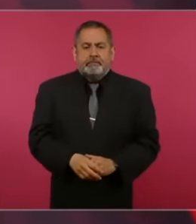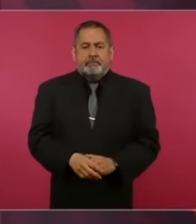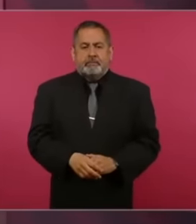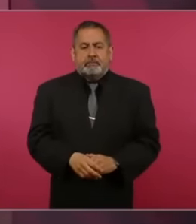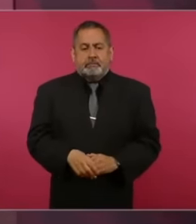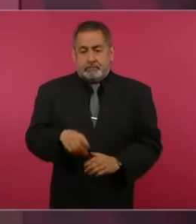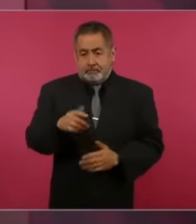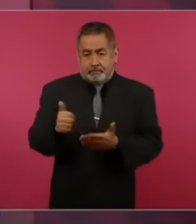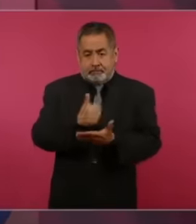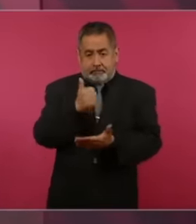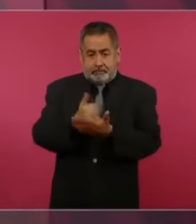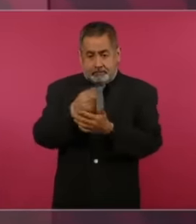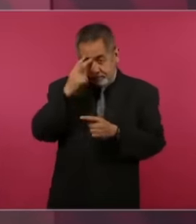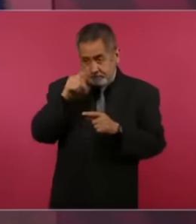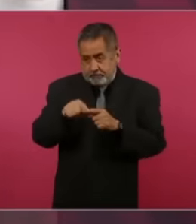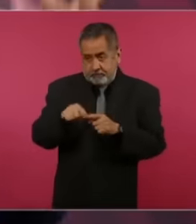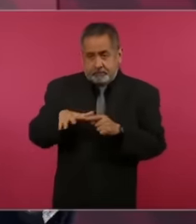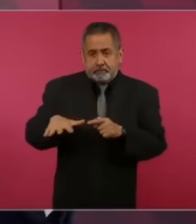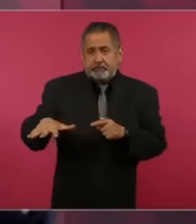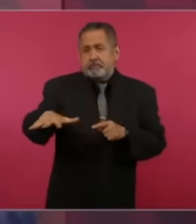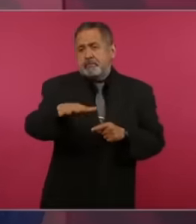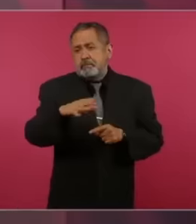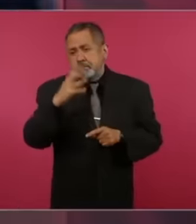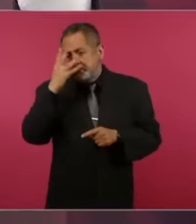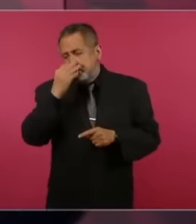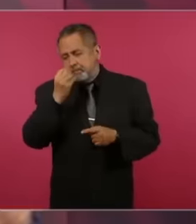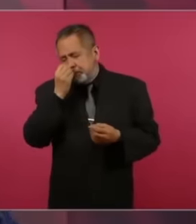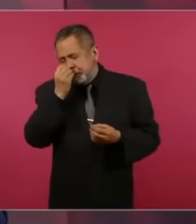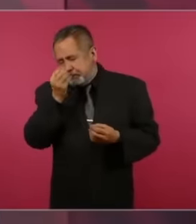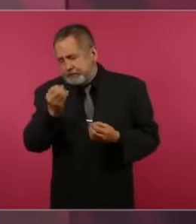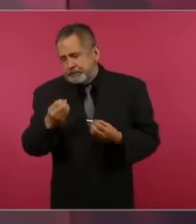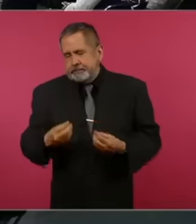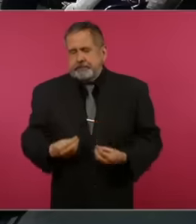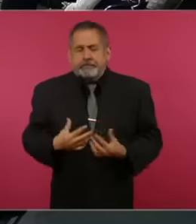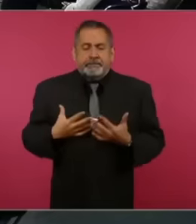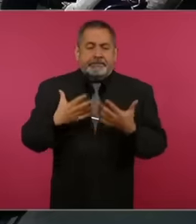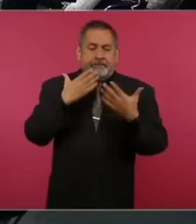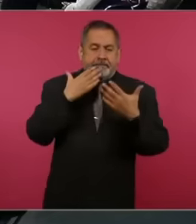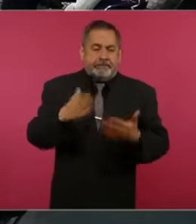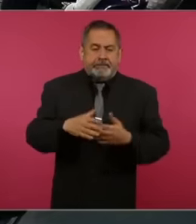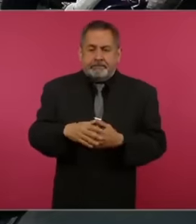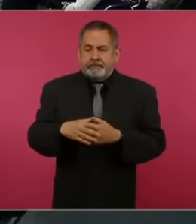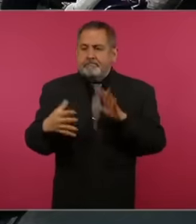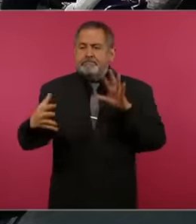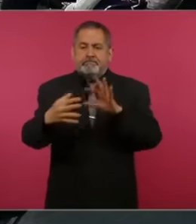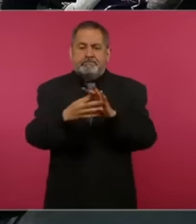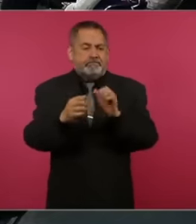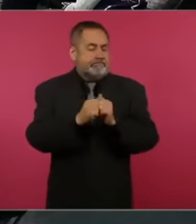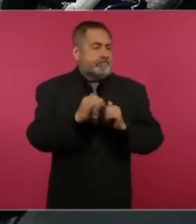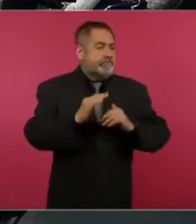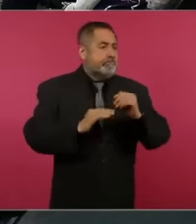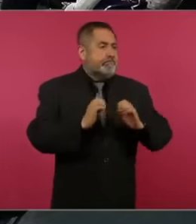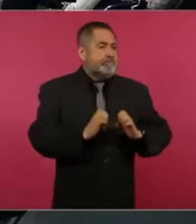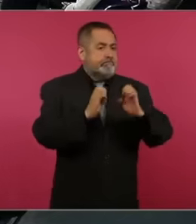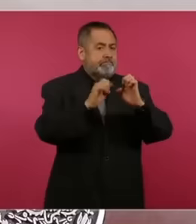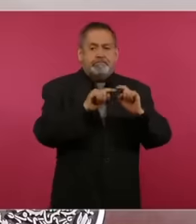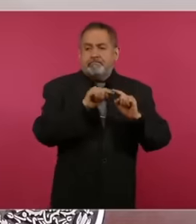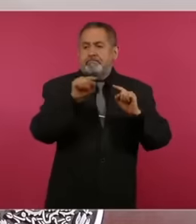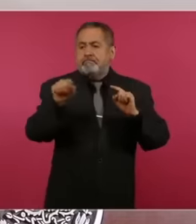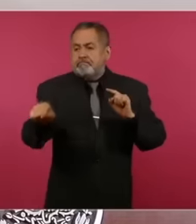city is what gives life to it. urban because it is where the aquifers are recharged